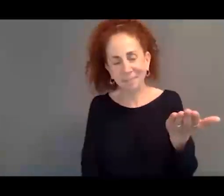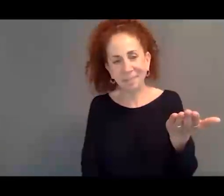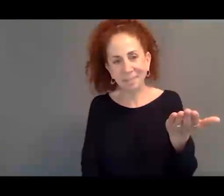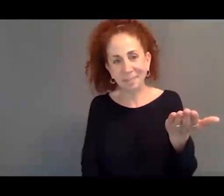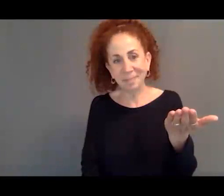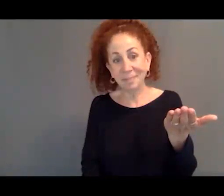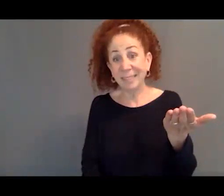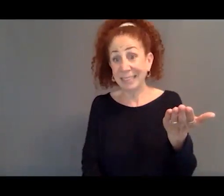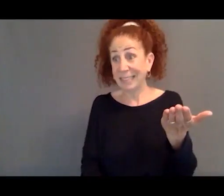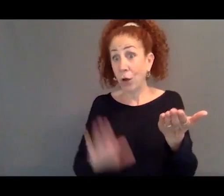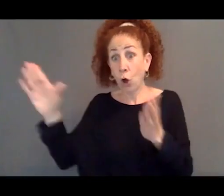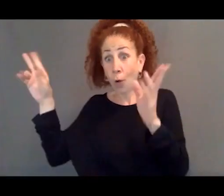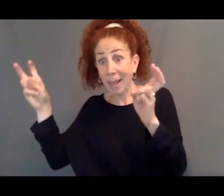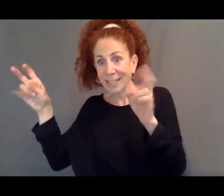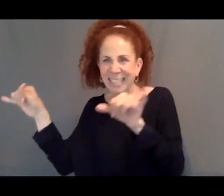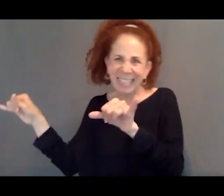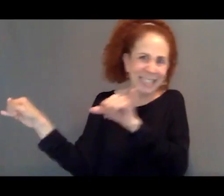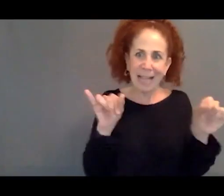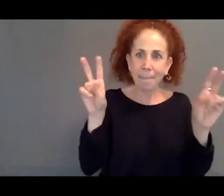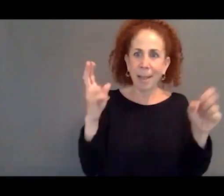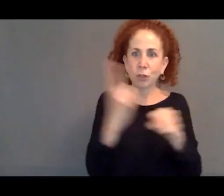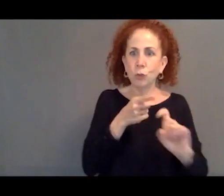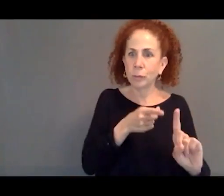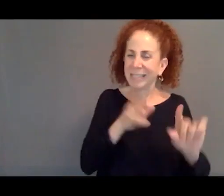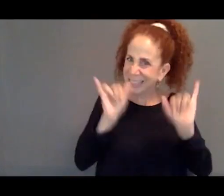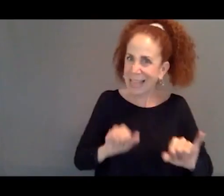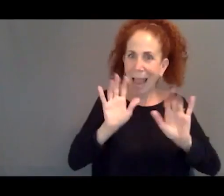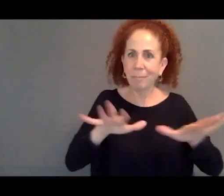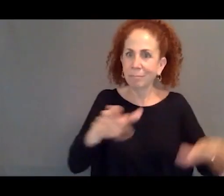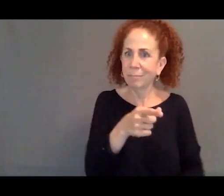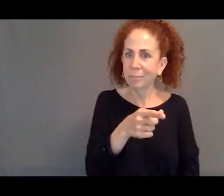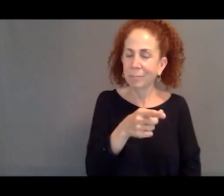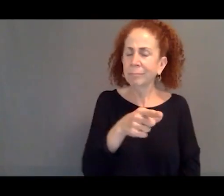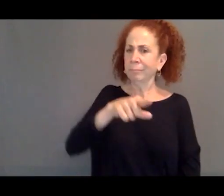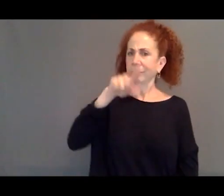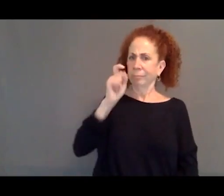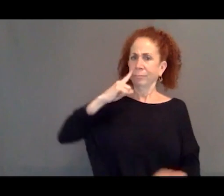using that very same message. So the question and the thing that makes this, I think,